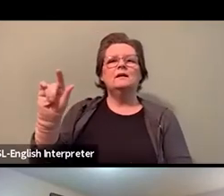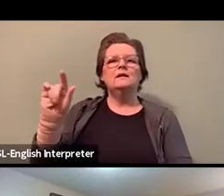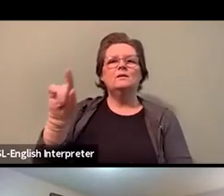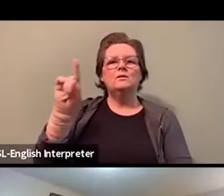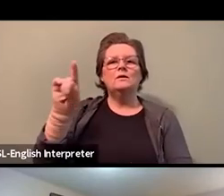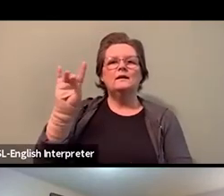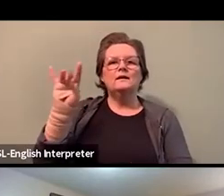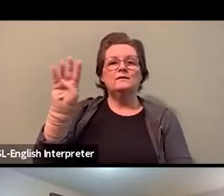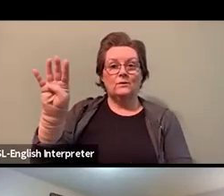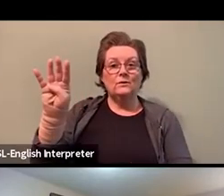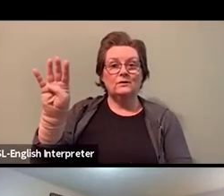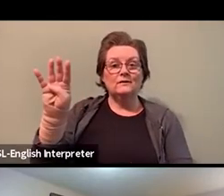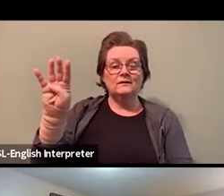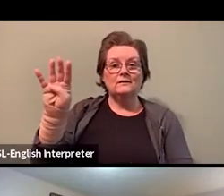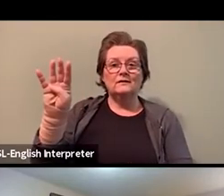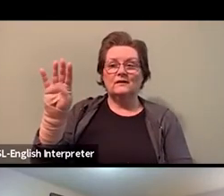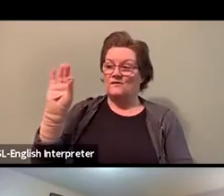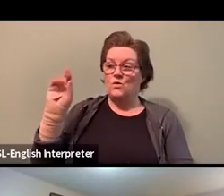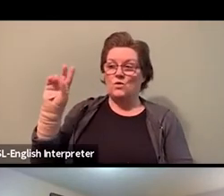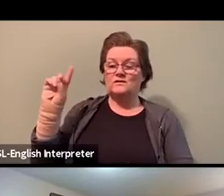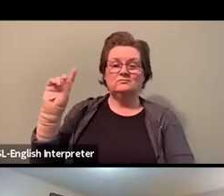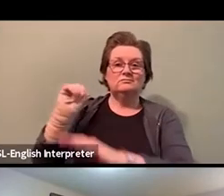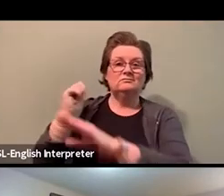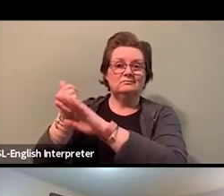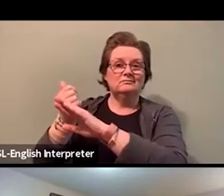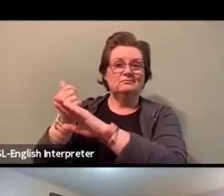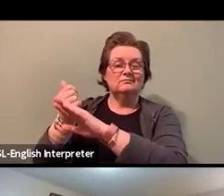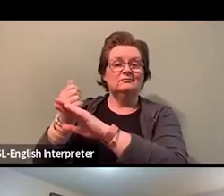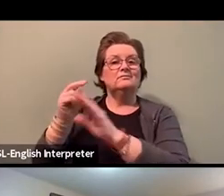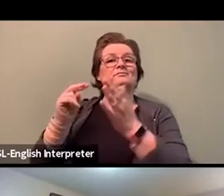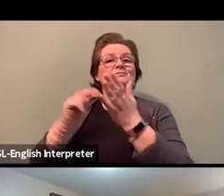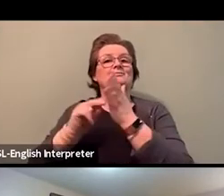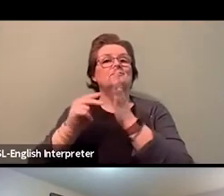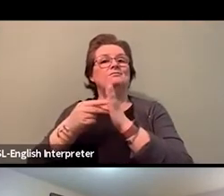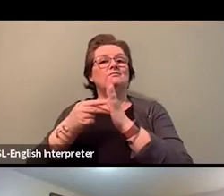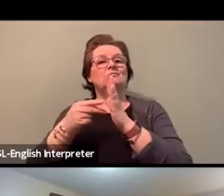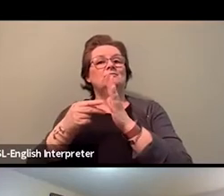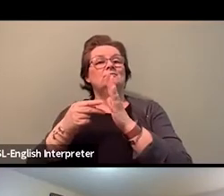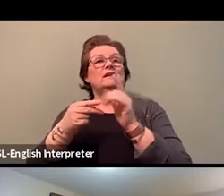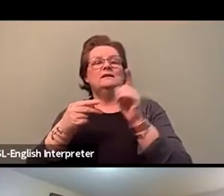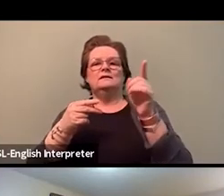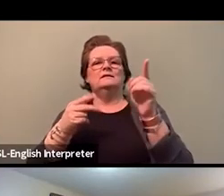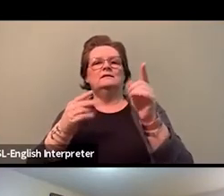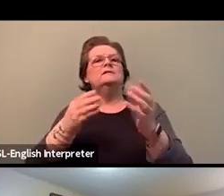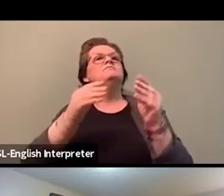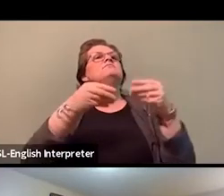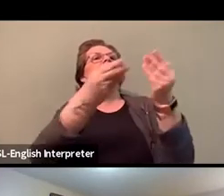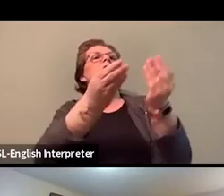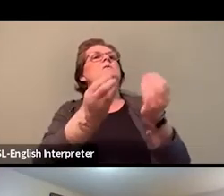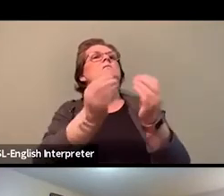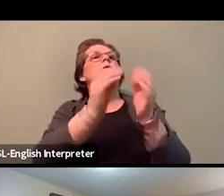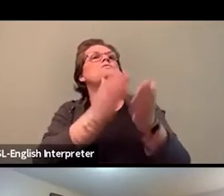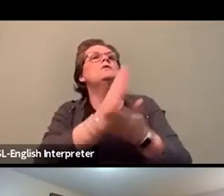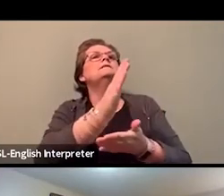to allow folks to evict their residents even faster, once they signed a repayment plan, right?